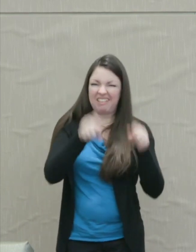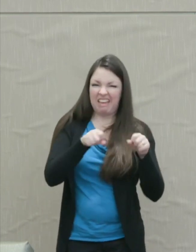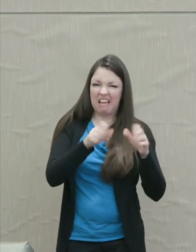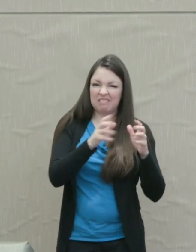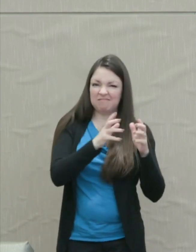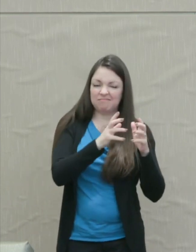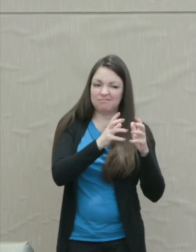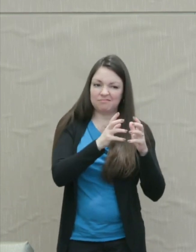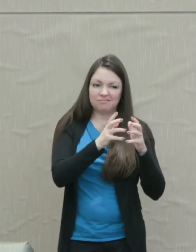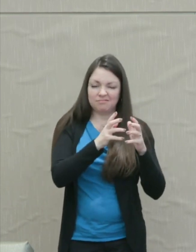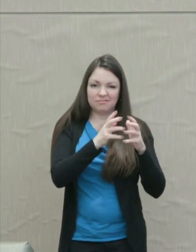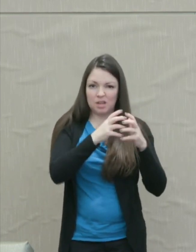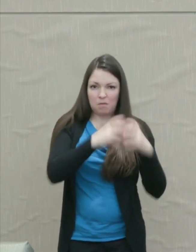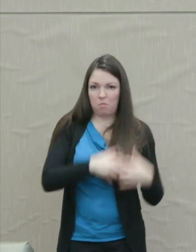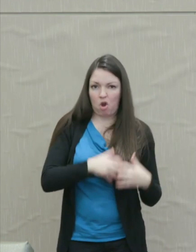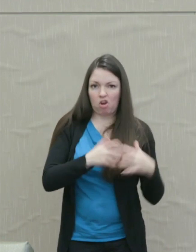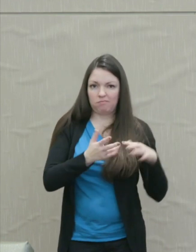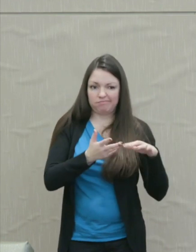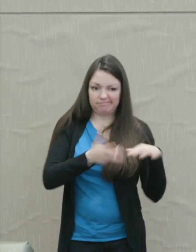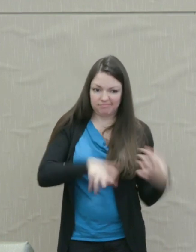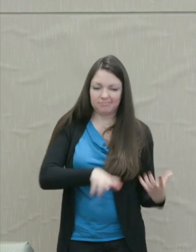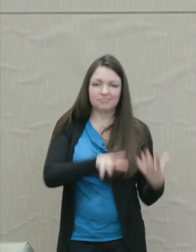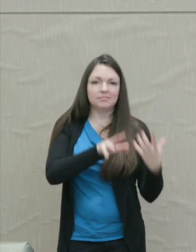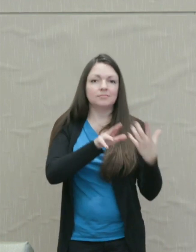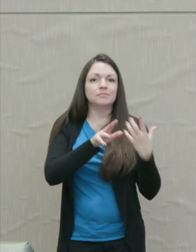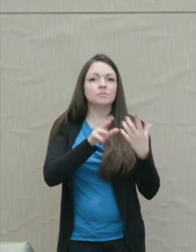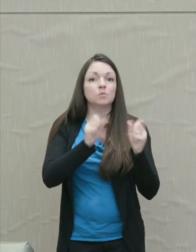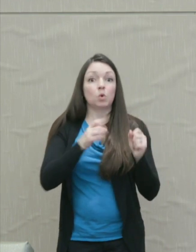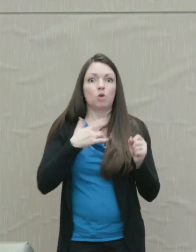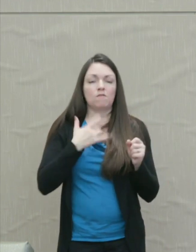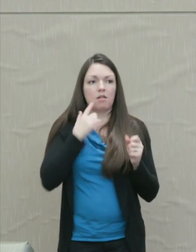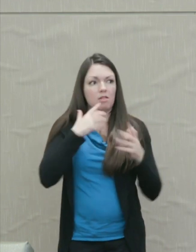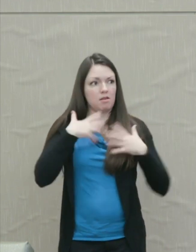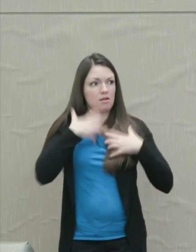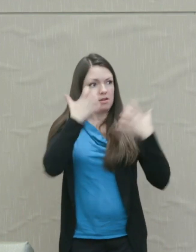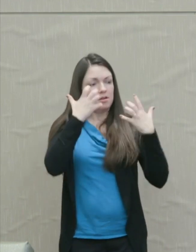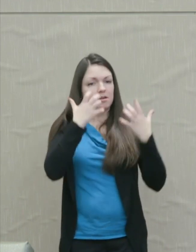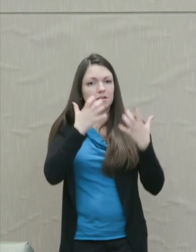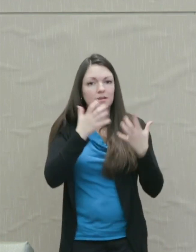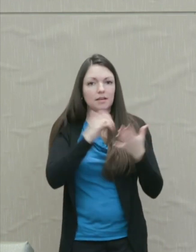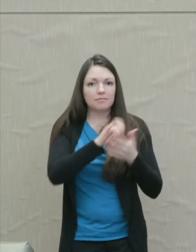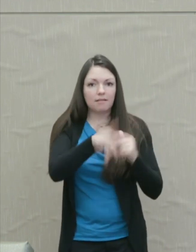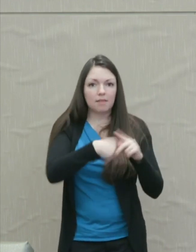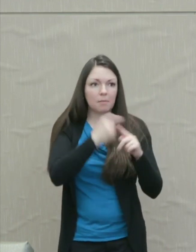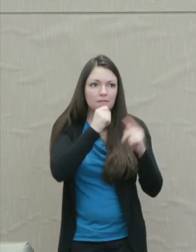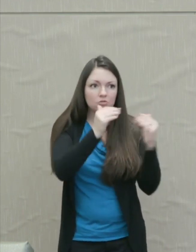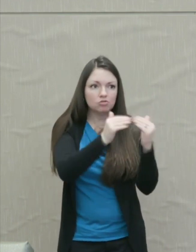We can feel outrage at the wrongfulness of an act or an unjust state of affairs without